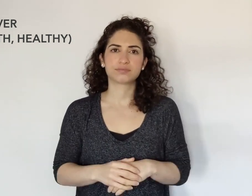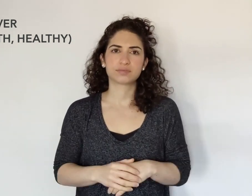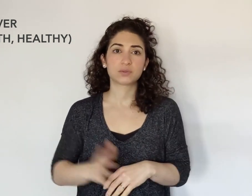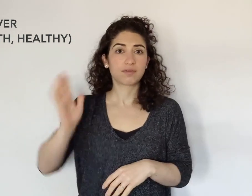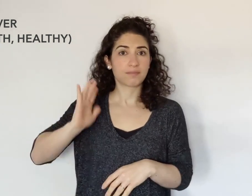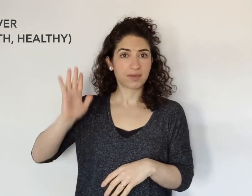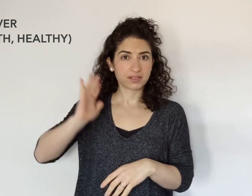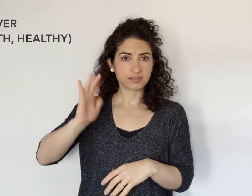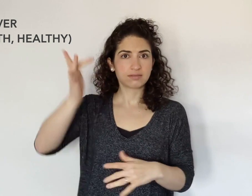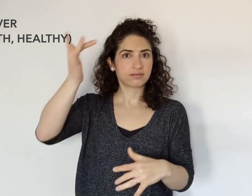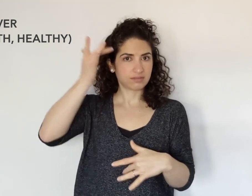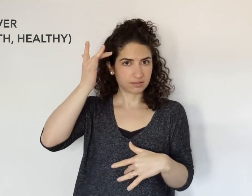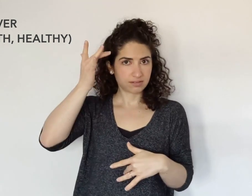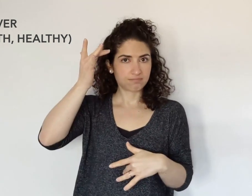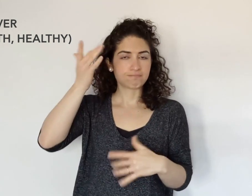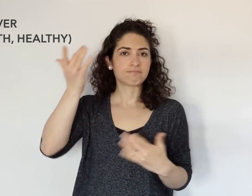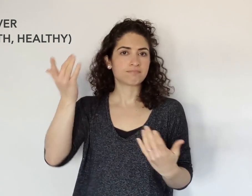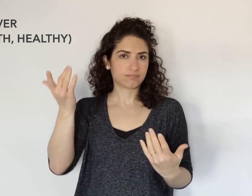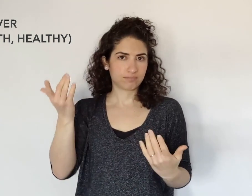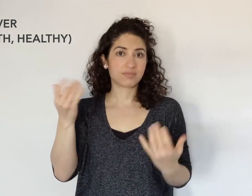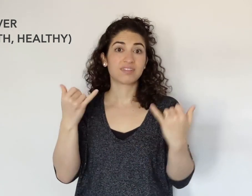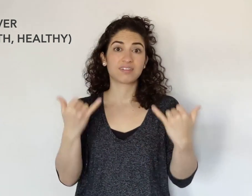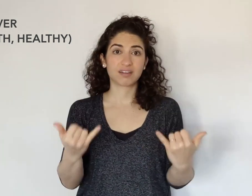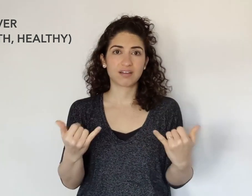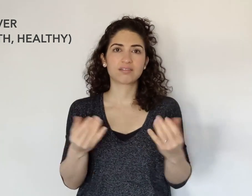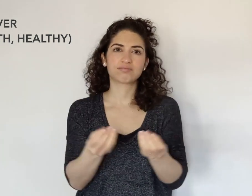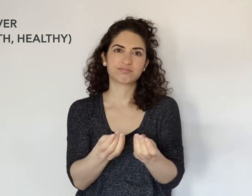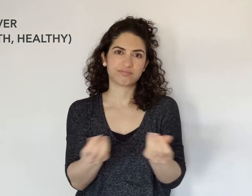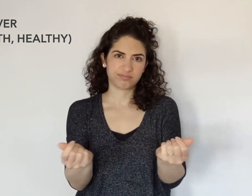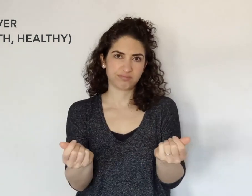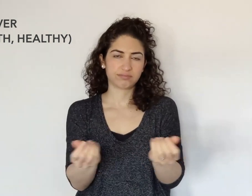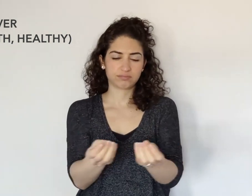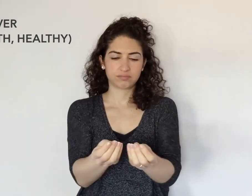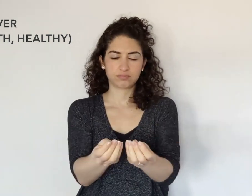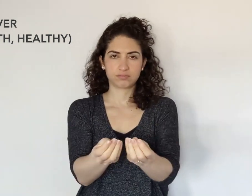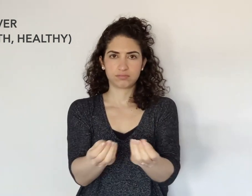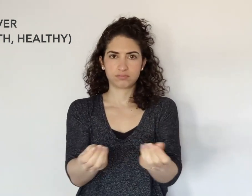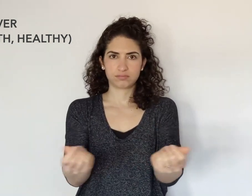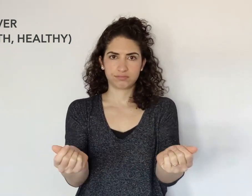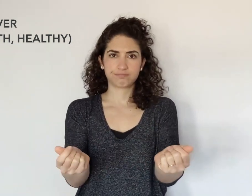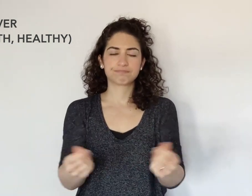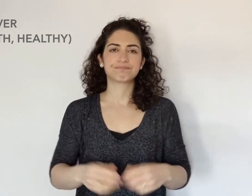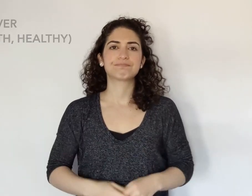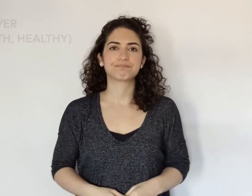In the past, someone was sick. Now, it resolved.